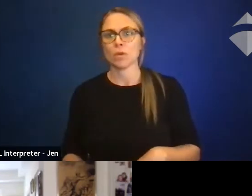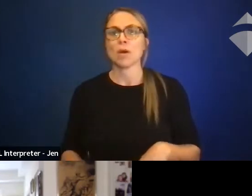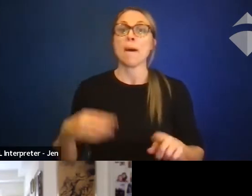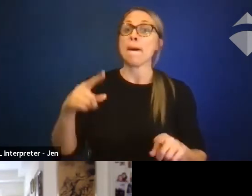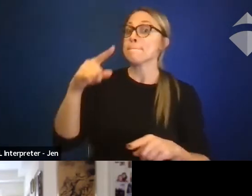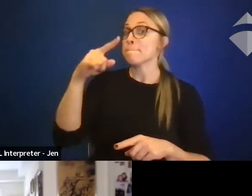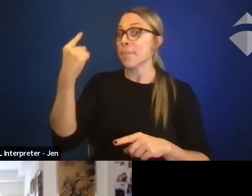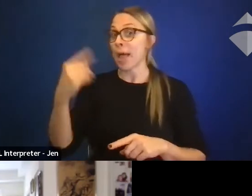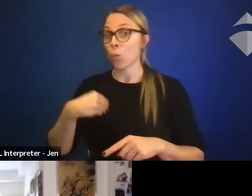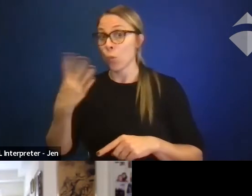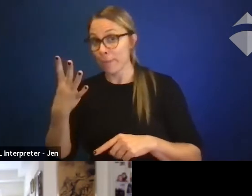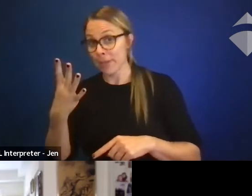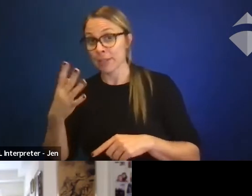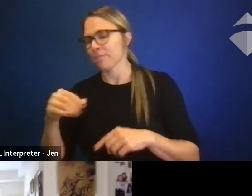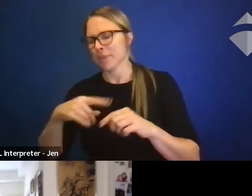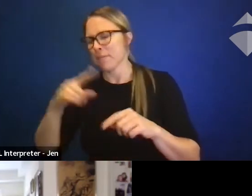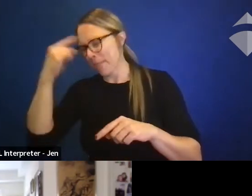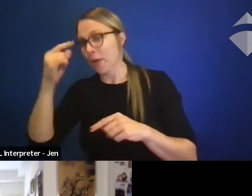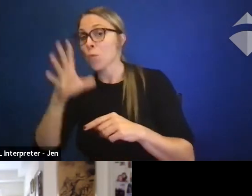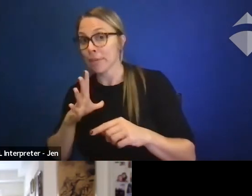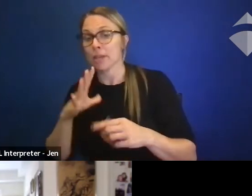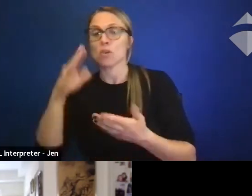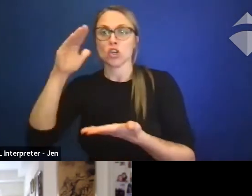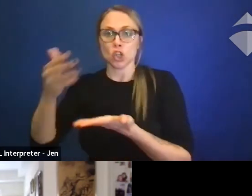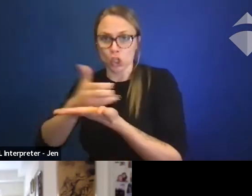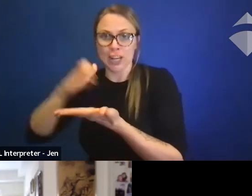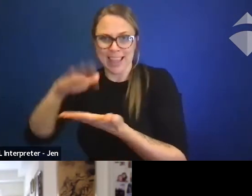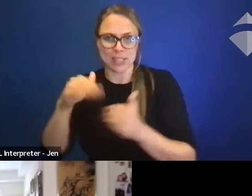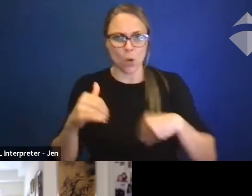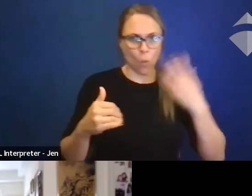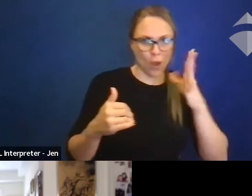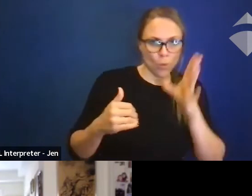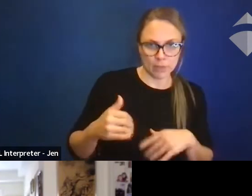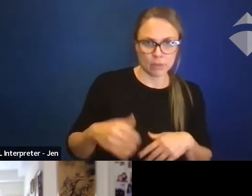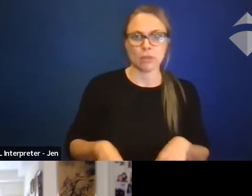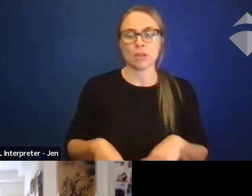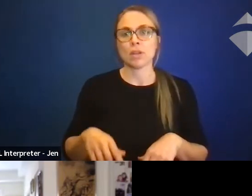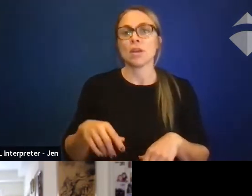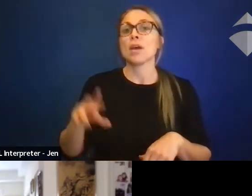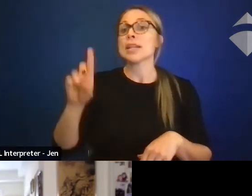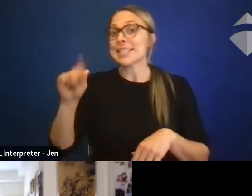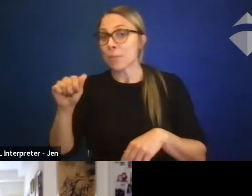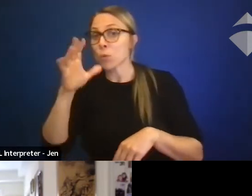black disabled women make less money than black non-disabled women, on and on.